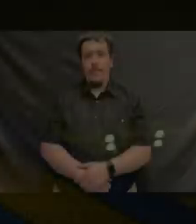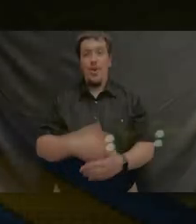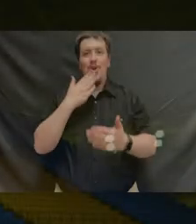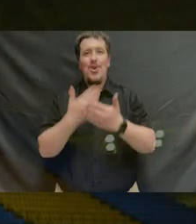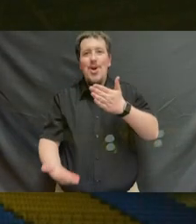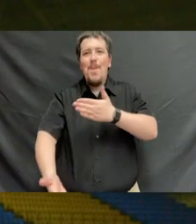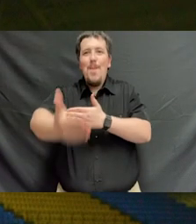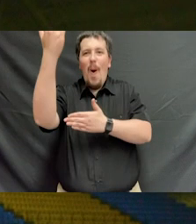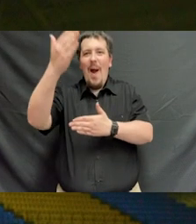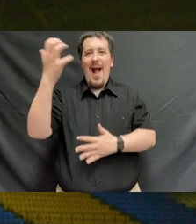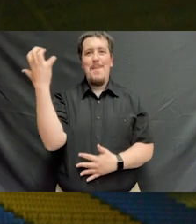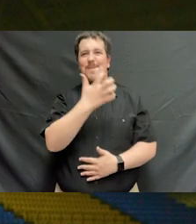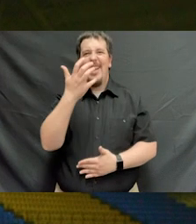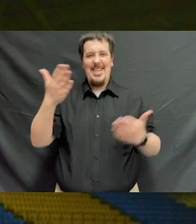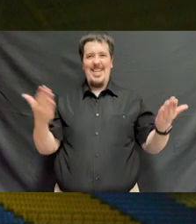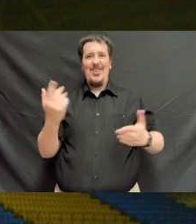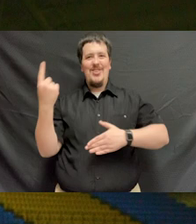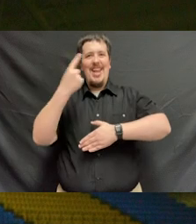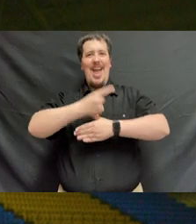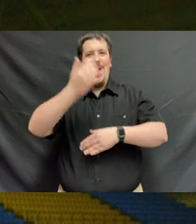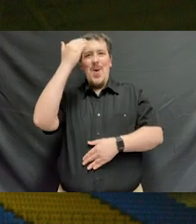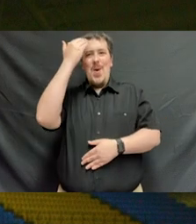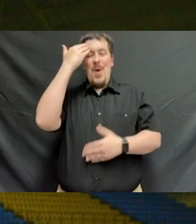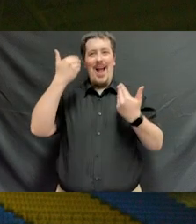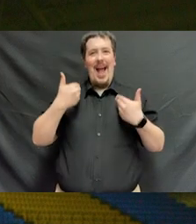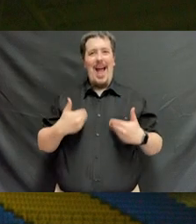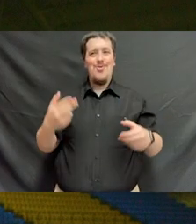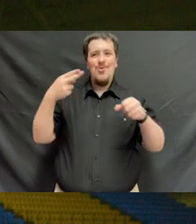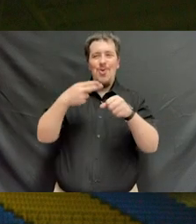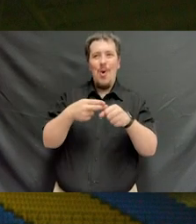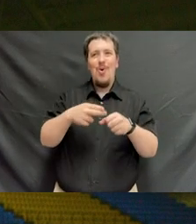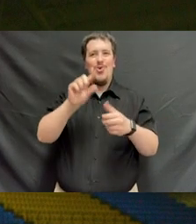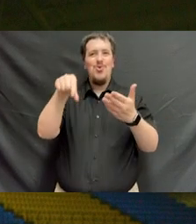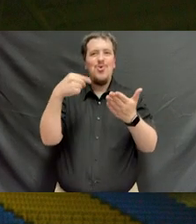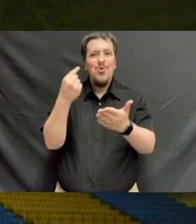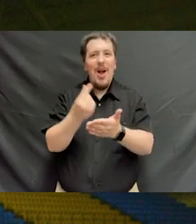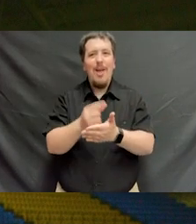Good morning. It is amazing being here today, knowing that I am being joined by graduates